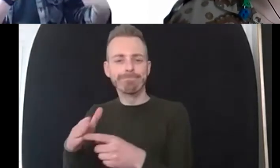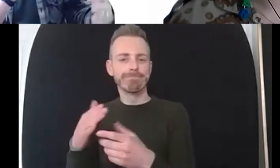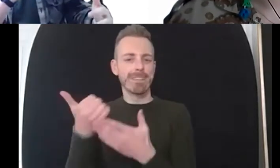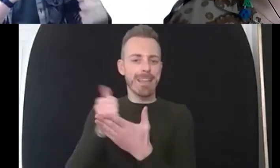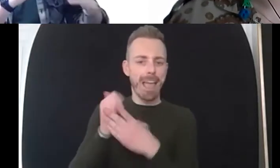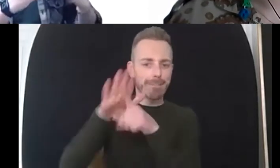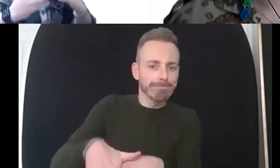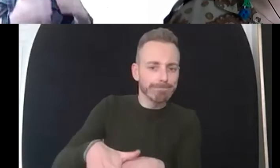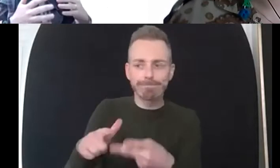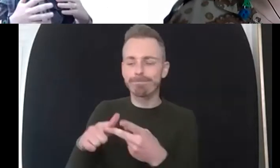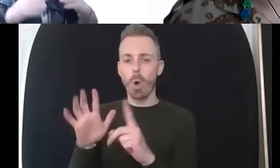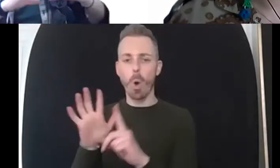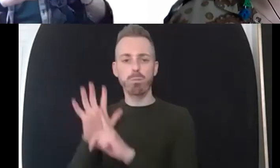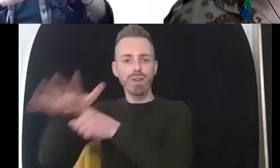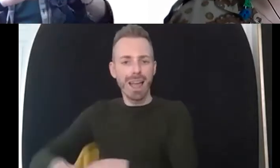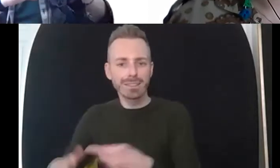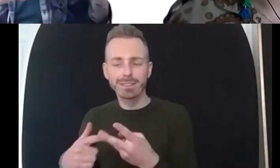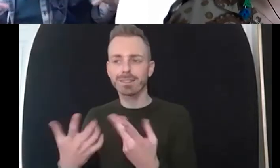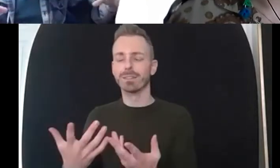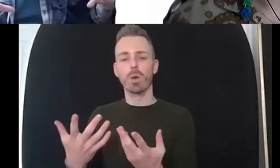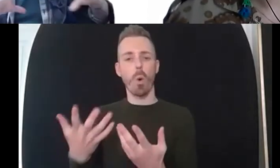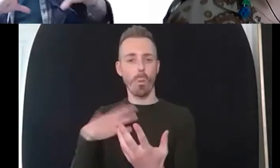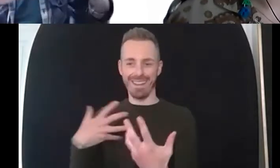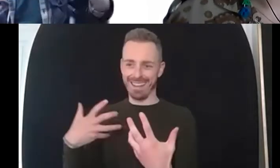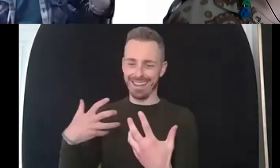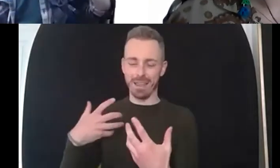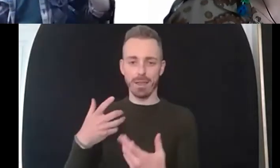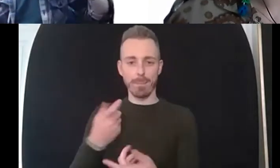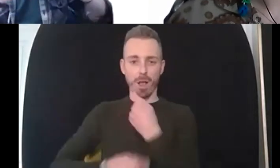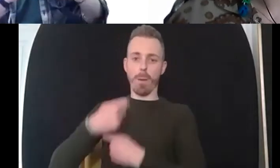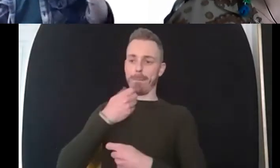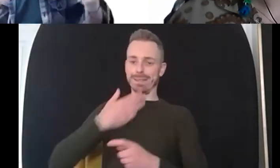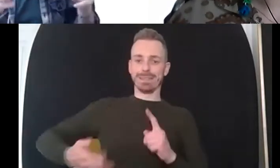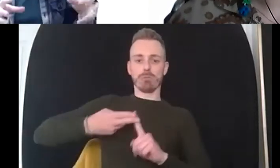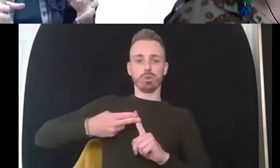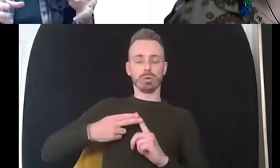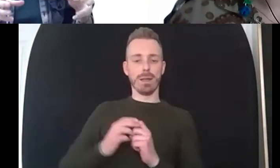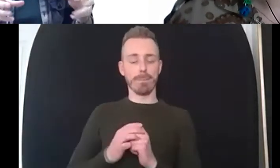stereotypical roles but then what happens is that gives permission for a smaller group of people to